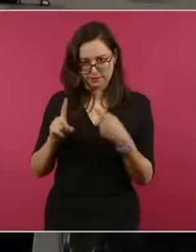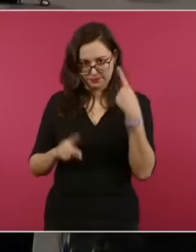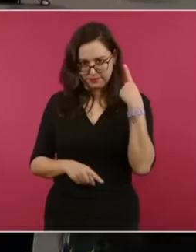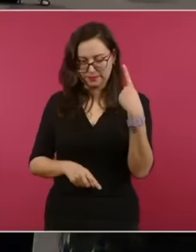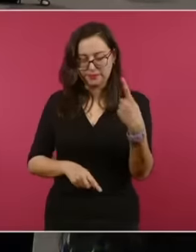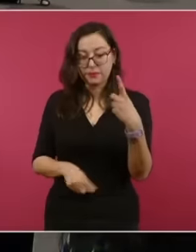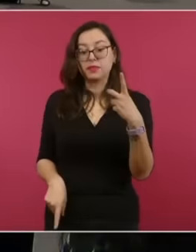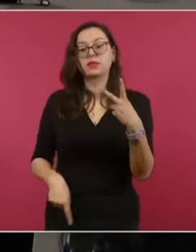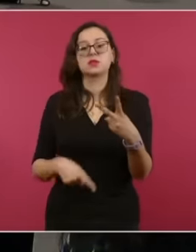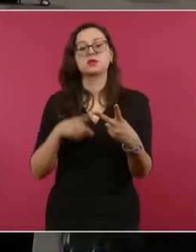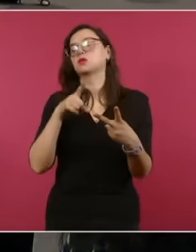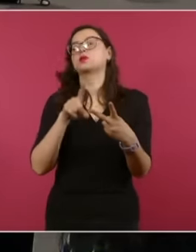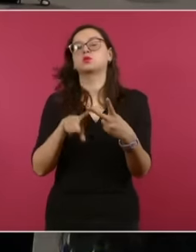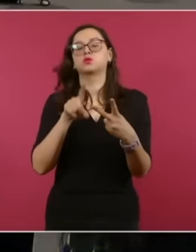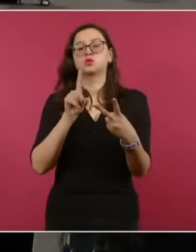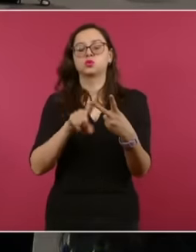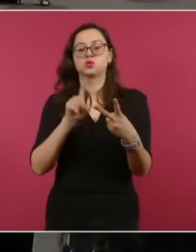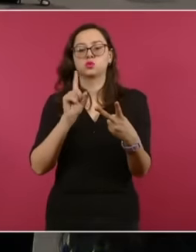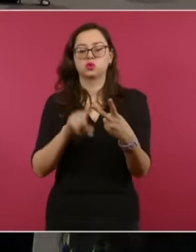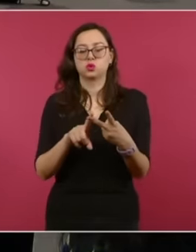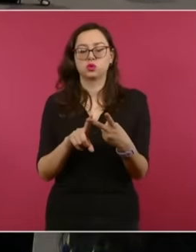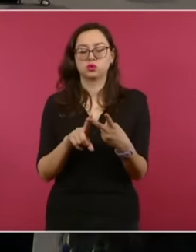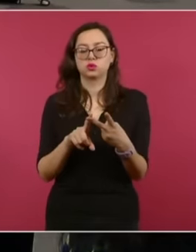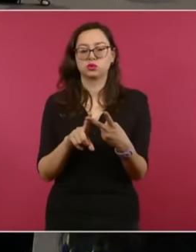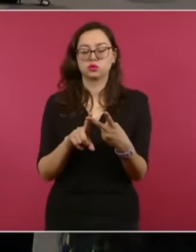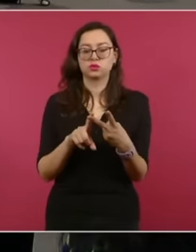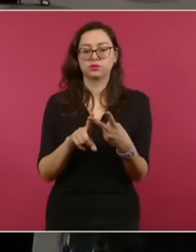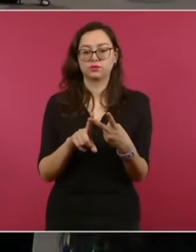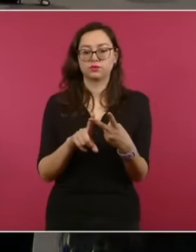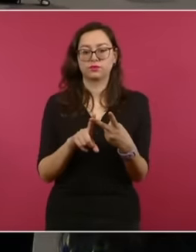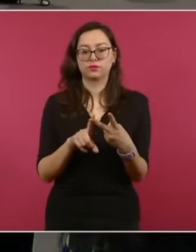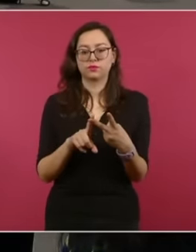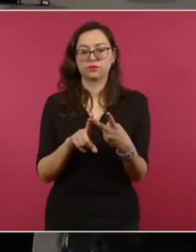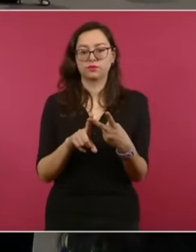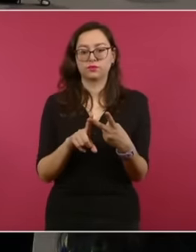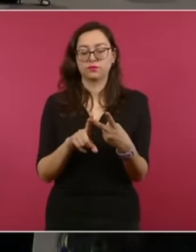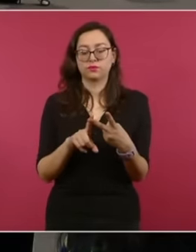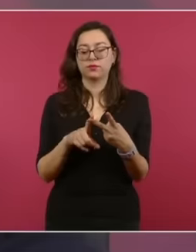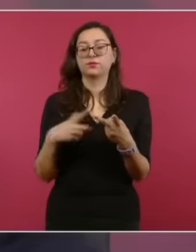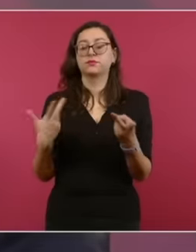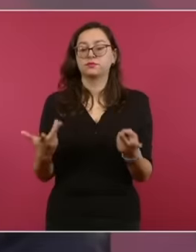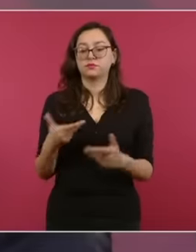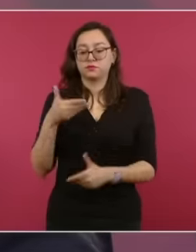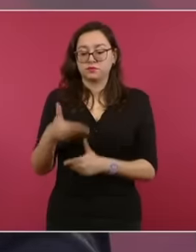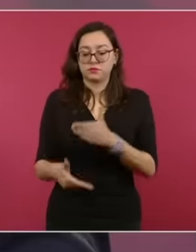It should be noted that as part of the procedure of the International Court of Justice, other countries of